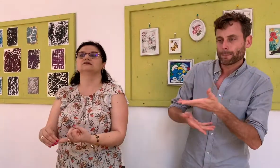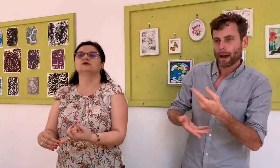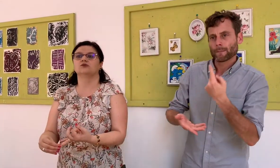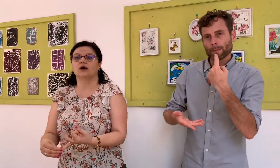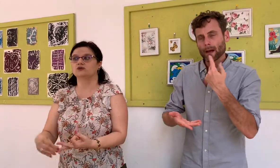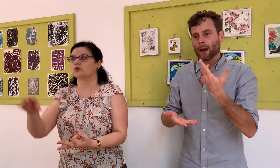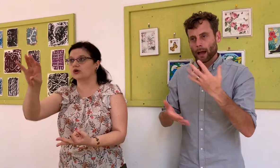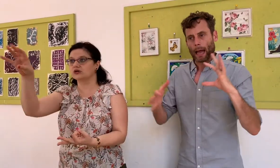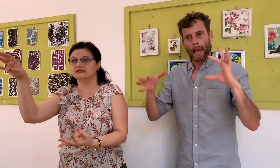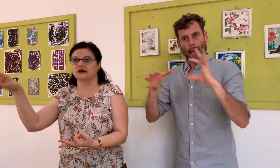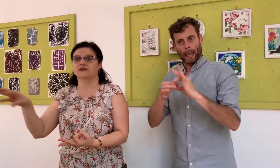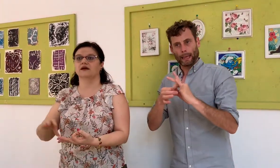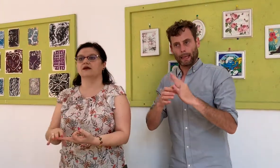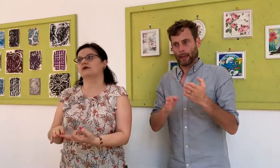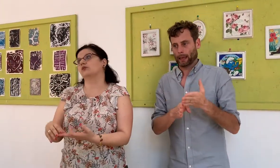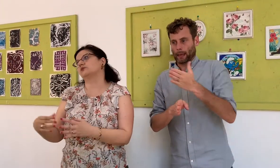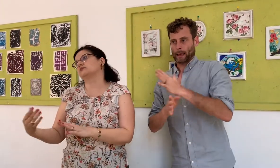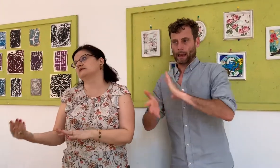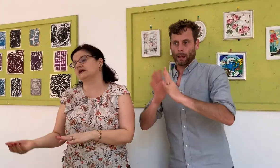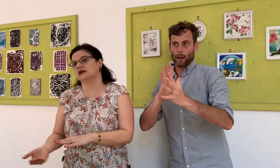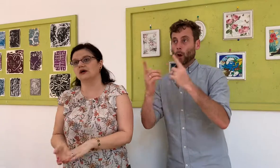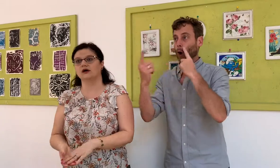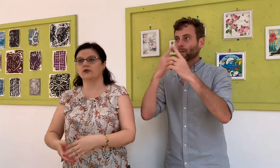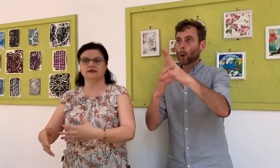look at what words are there, what words they know,